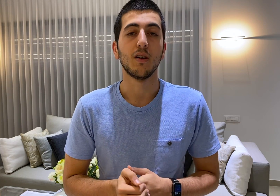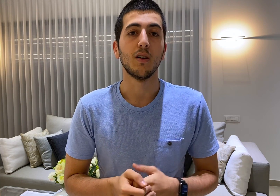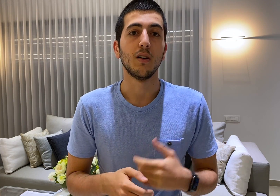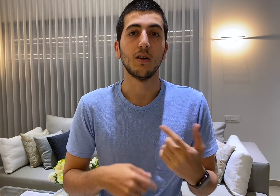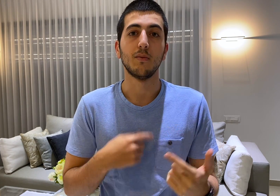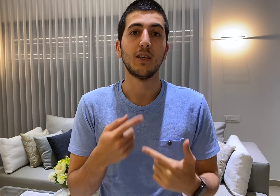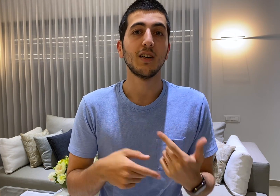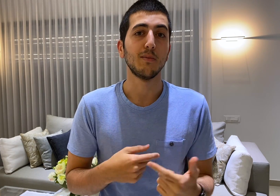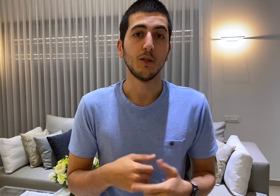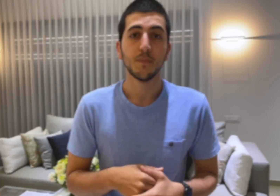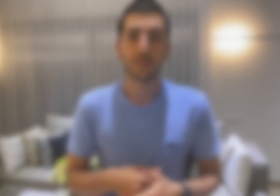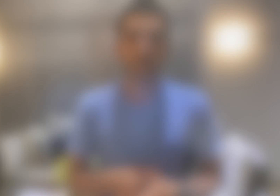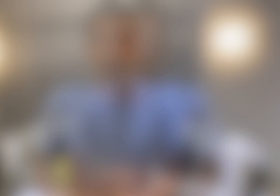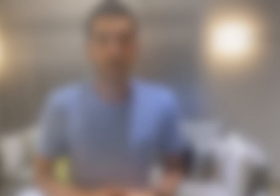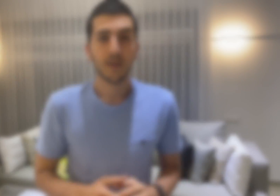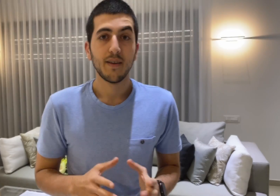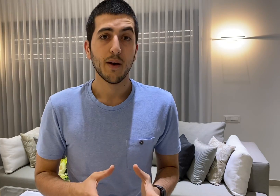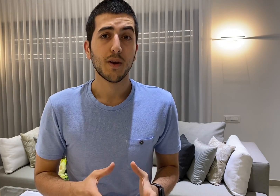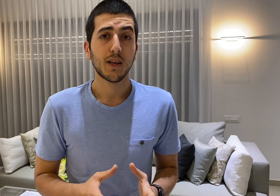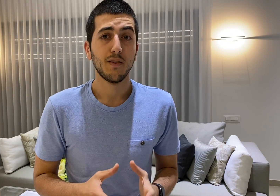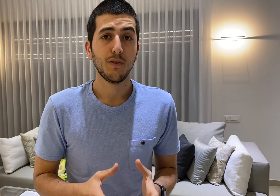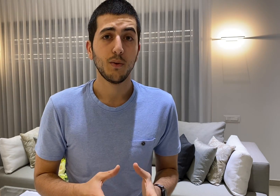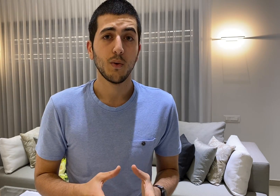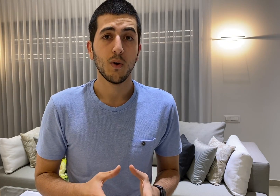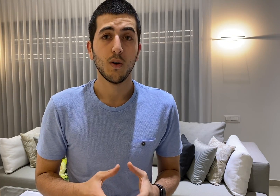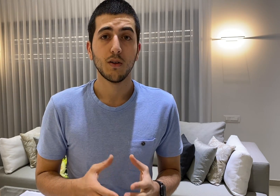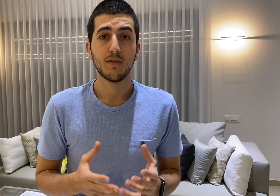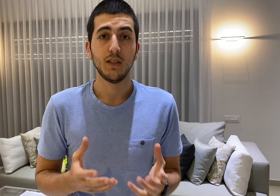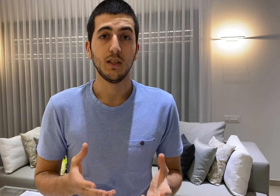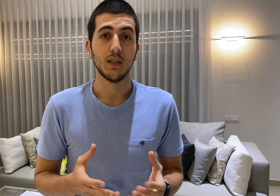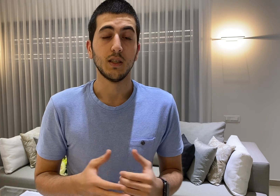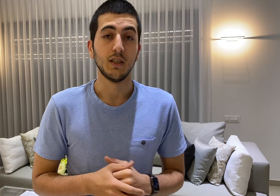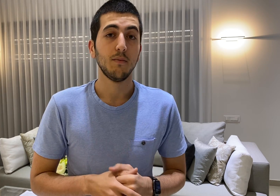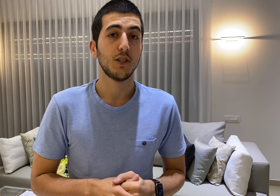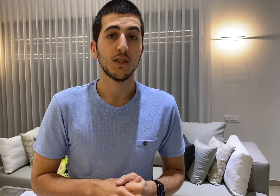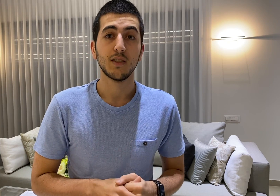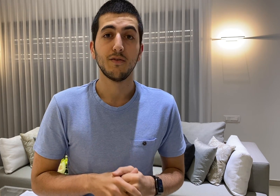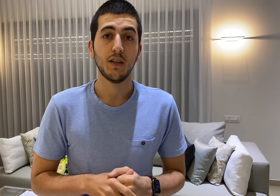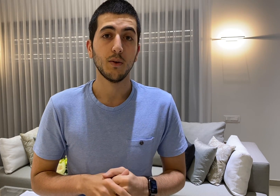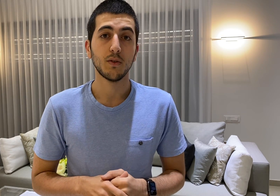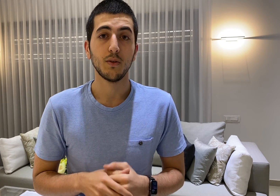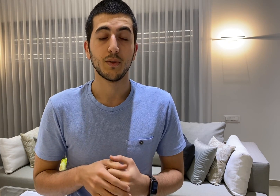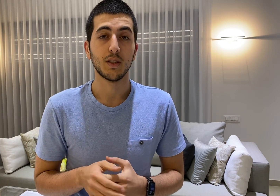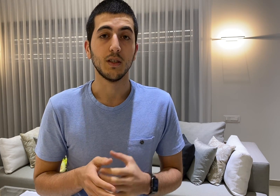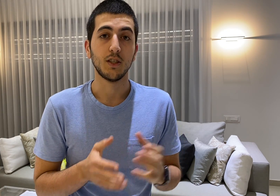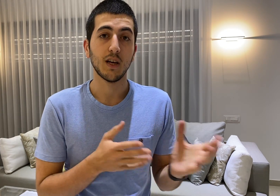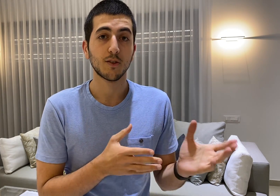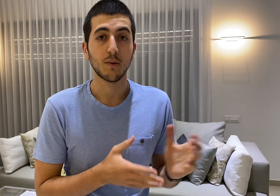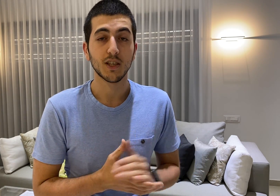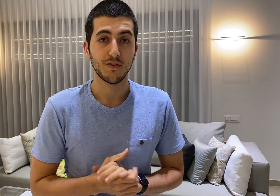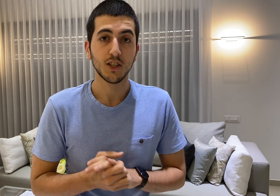timer now that I can view all of the images and videos using the JavaScript SVG